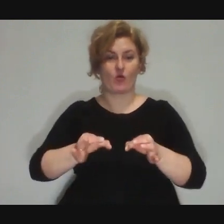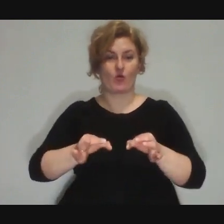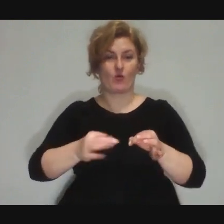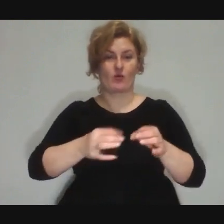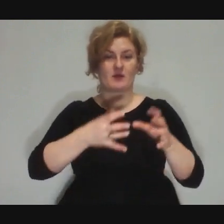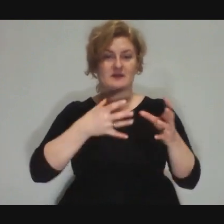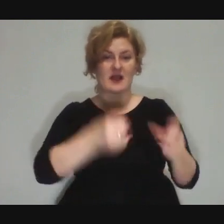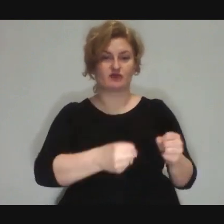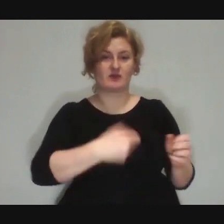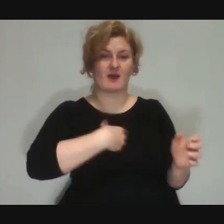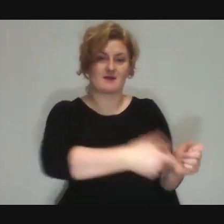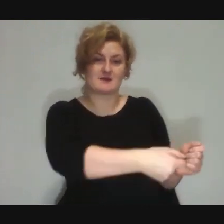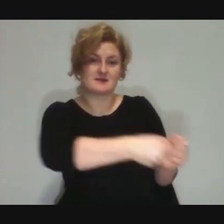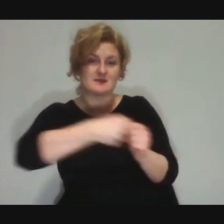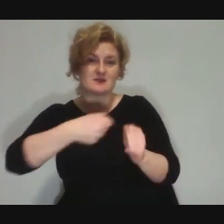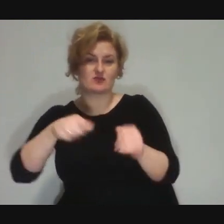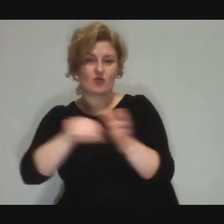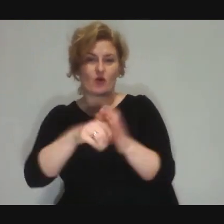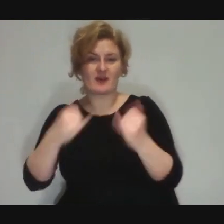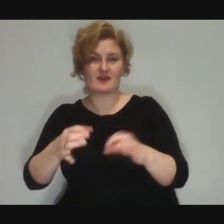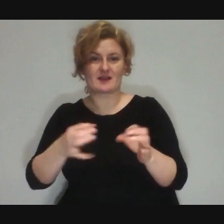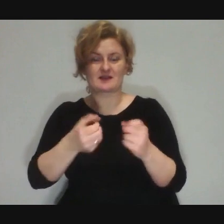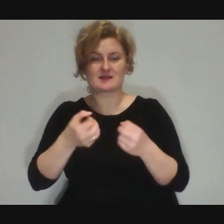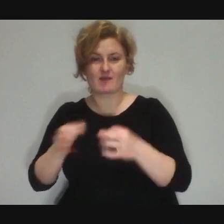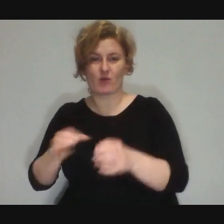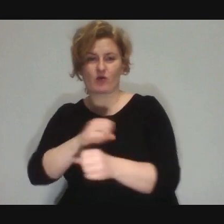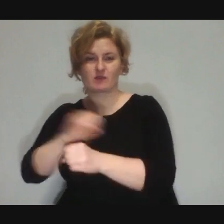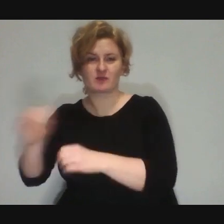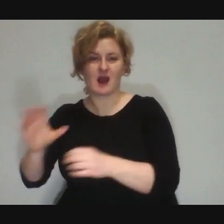you put him in another car... You take away ice cream, a bag...